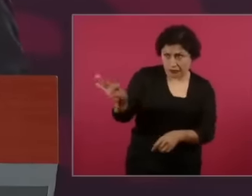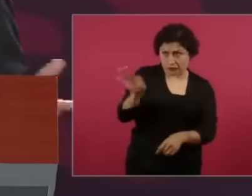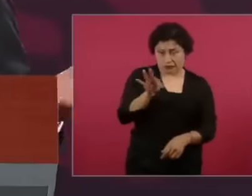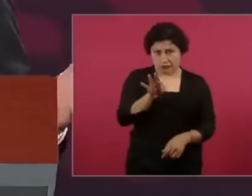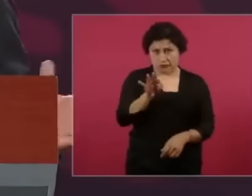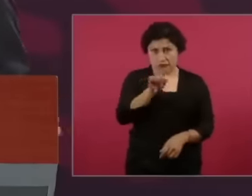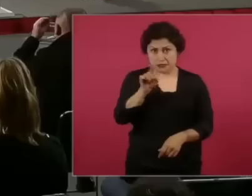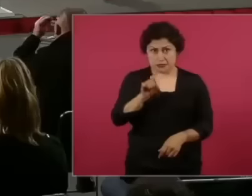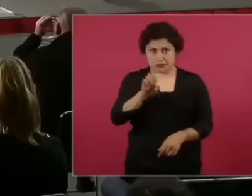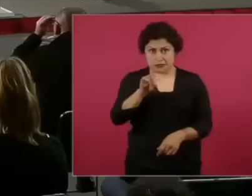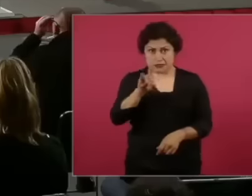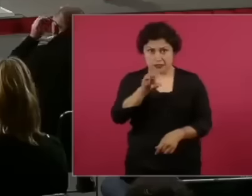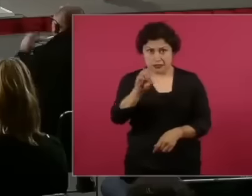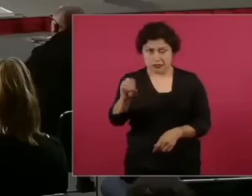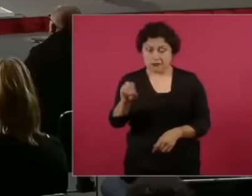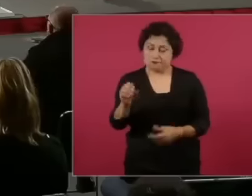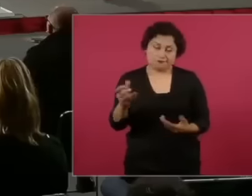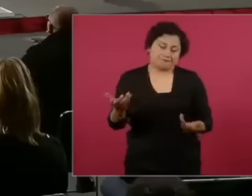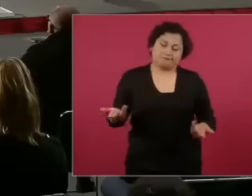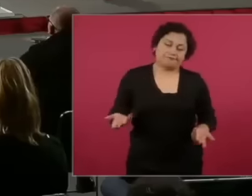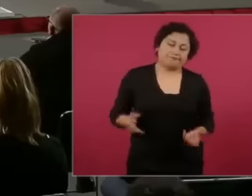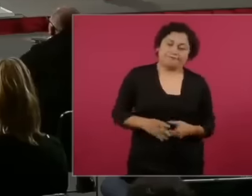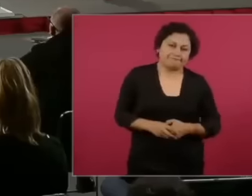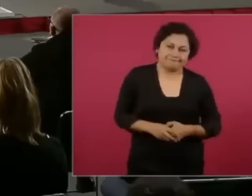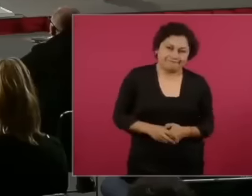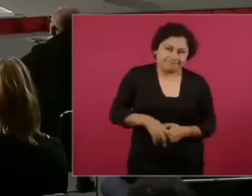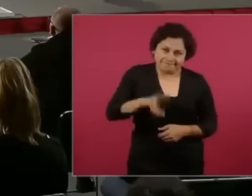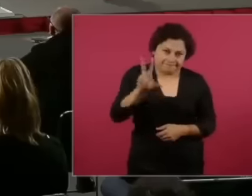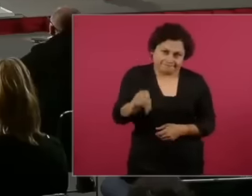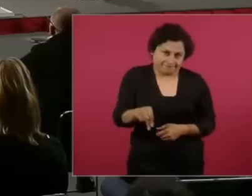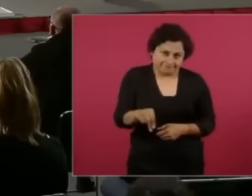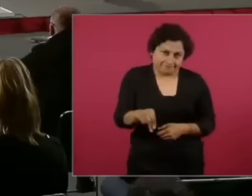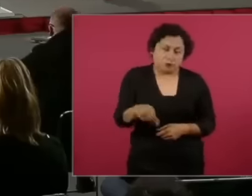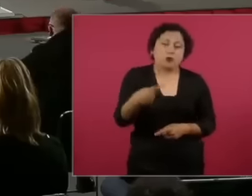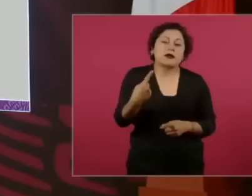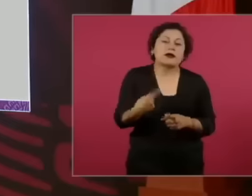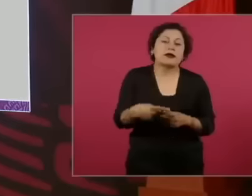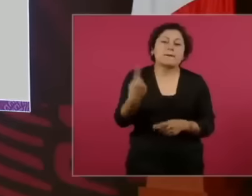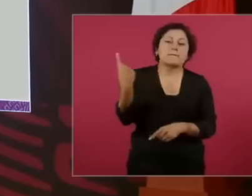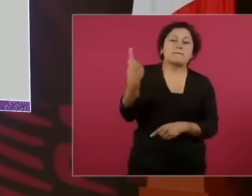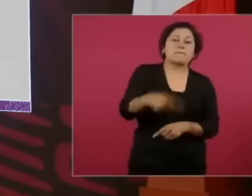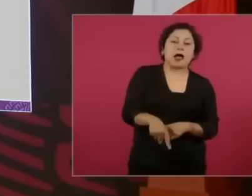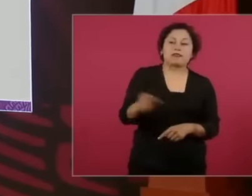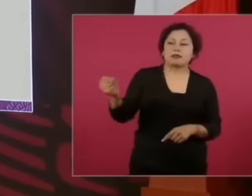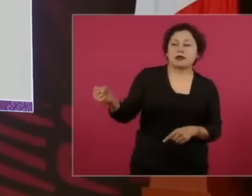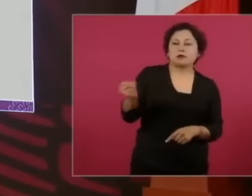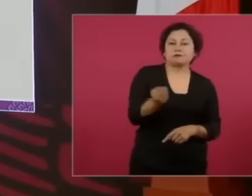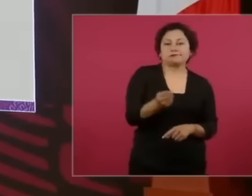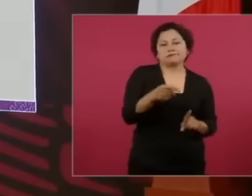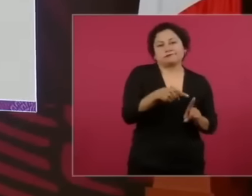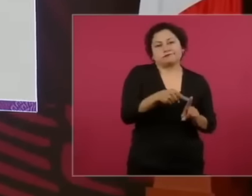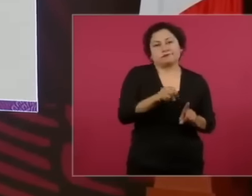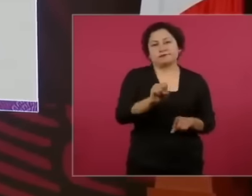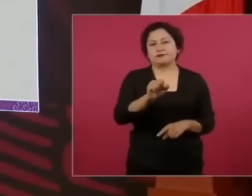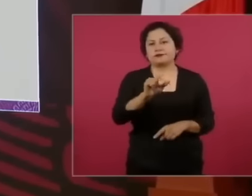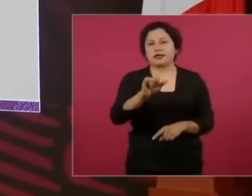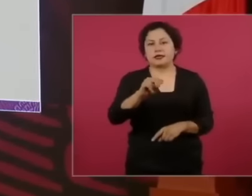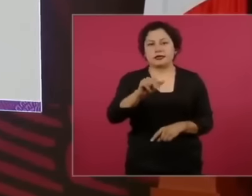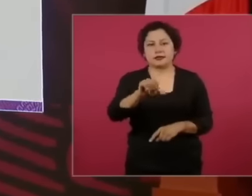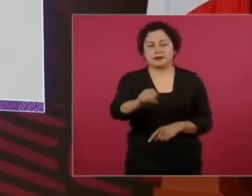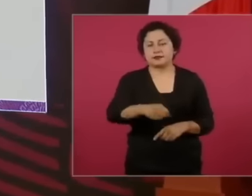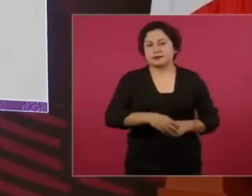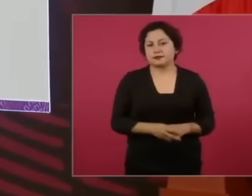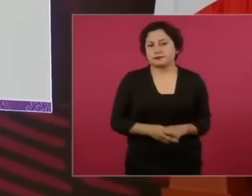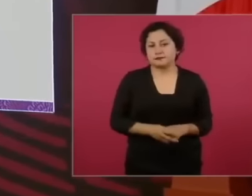Salinas and why they have that success because they hold a